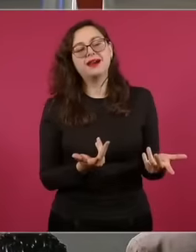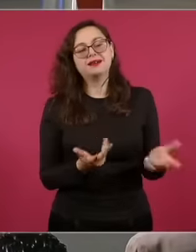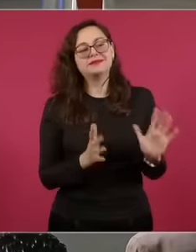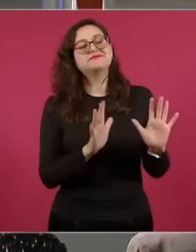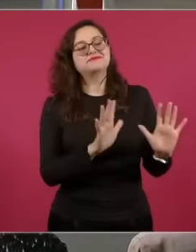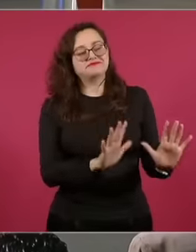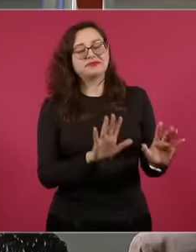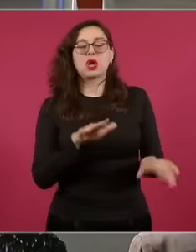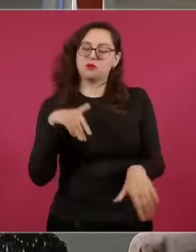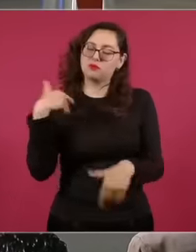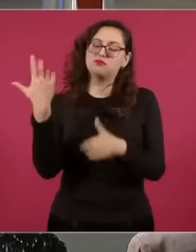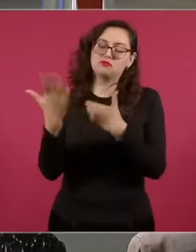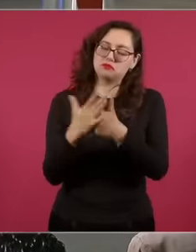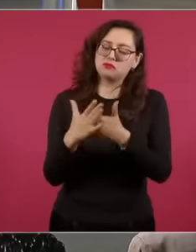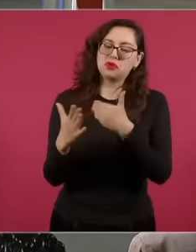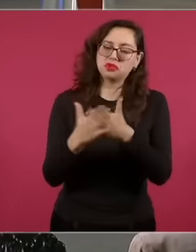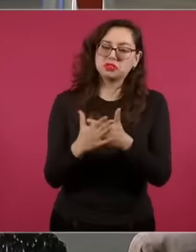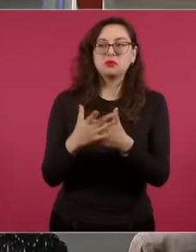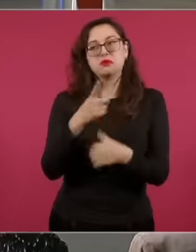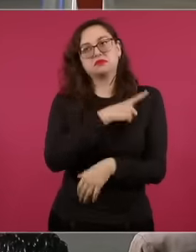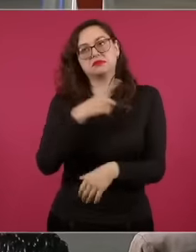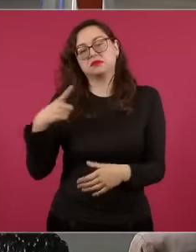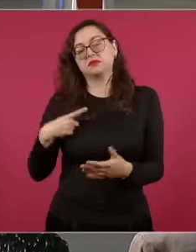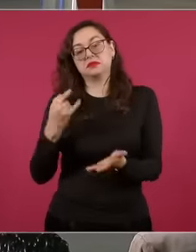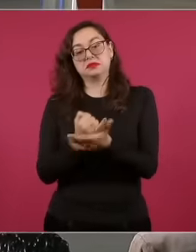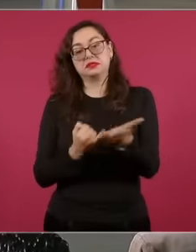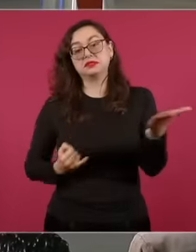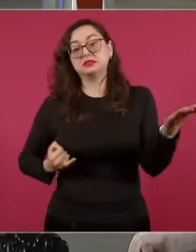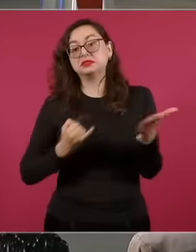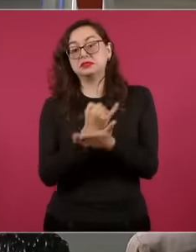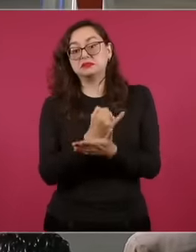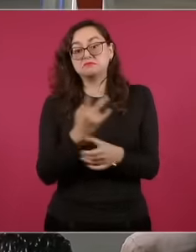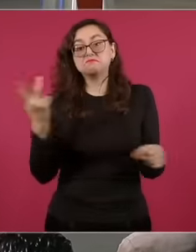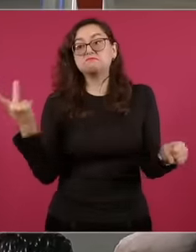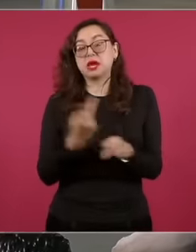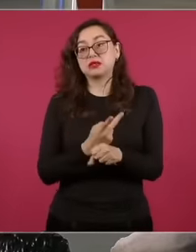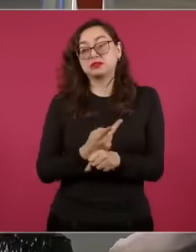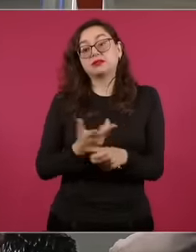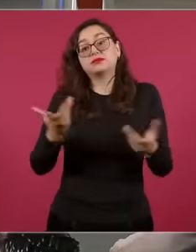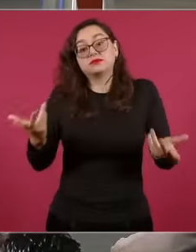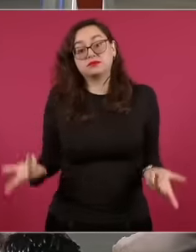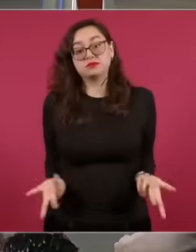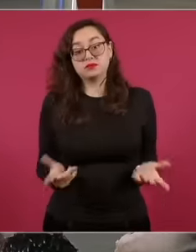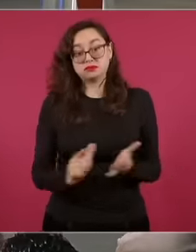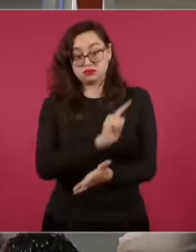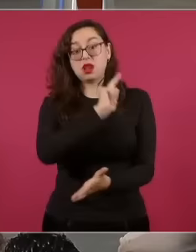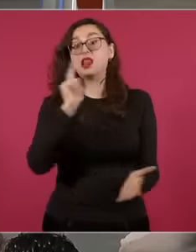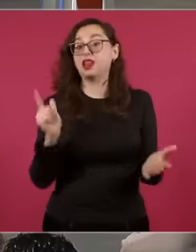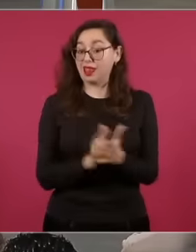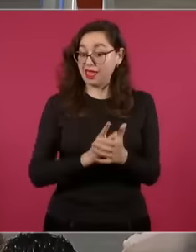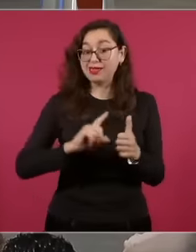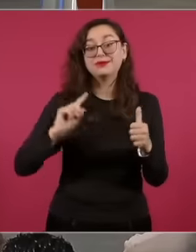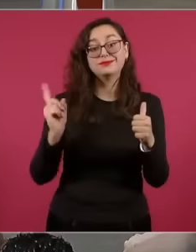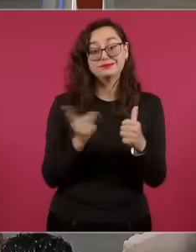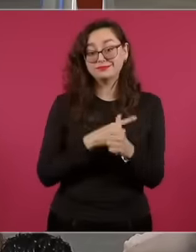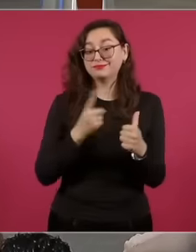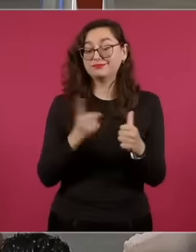soon And of course what must happen is that the law and the Constitution are applied unless